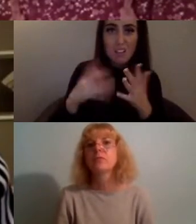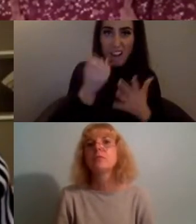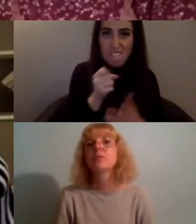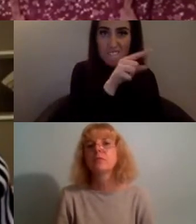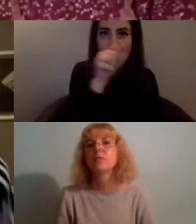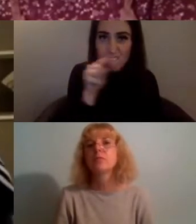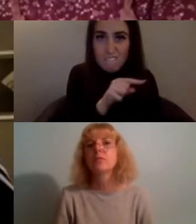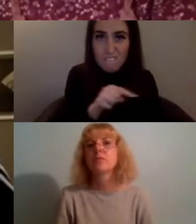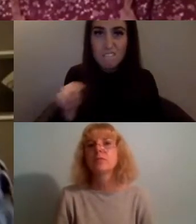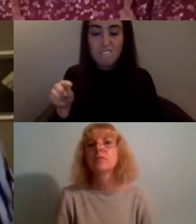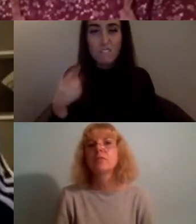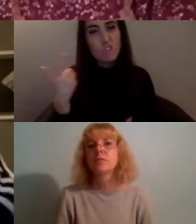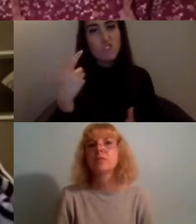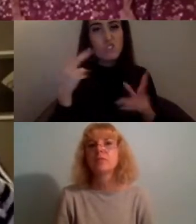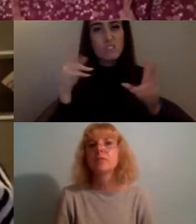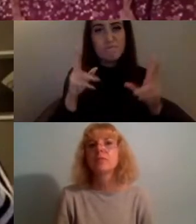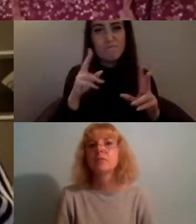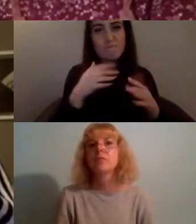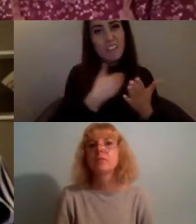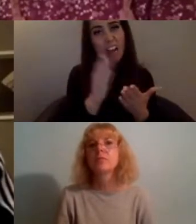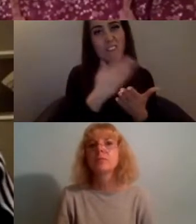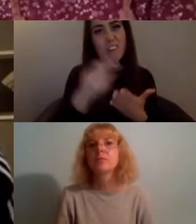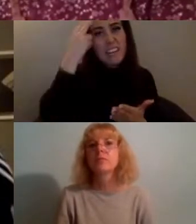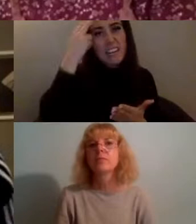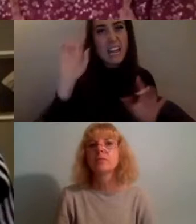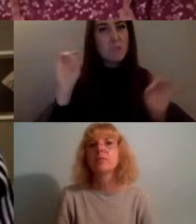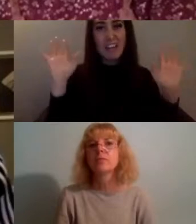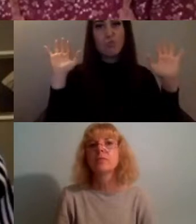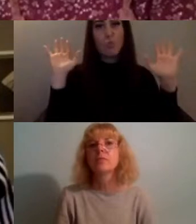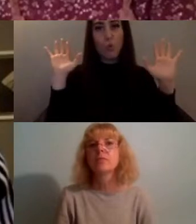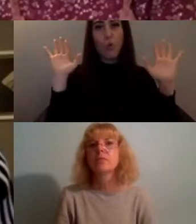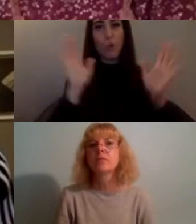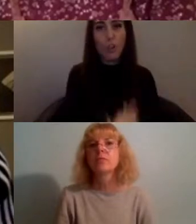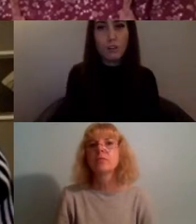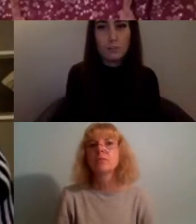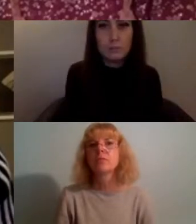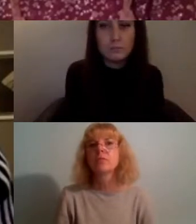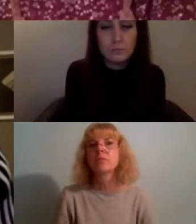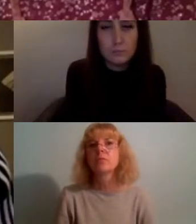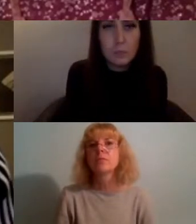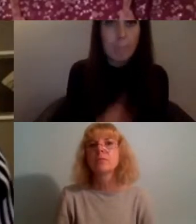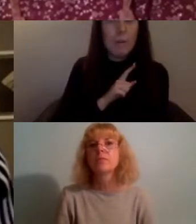of you and also for the really interesting provocations that I think you've brought um